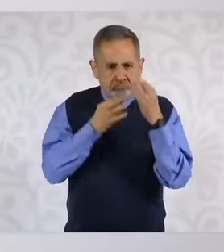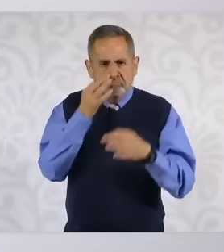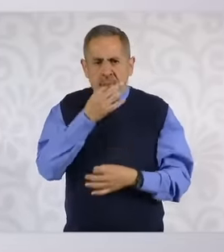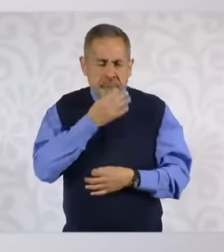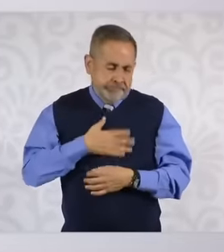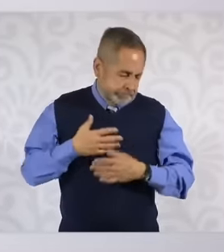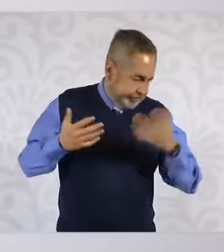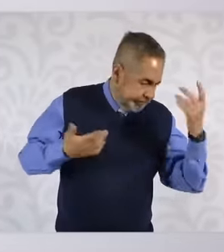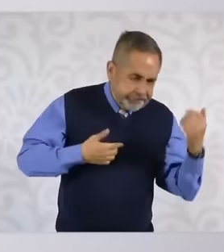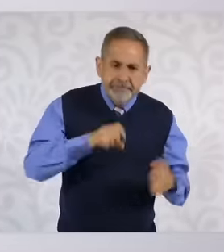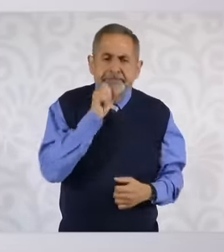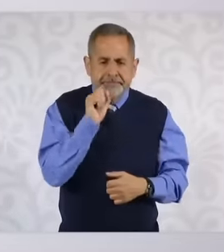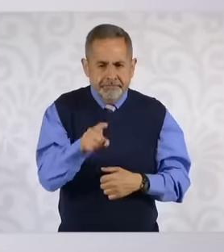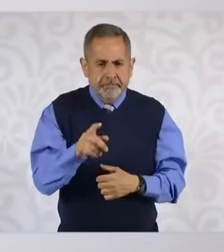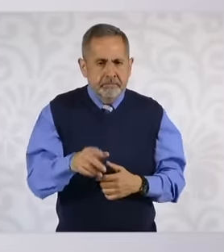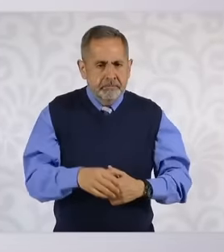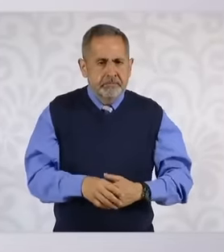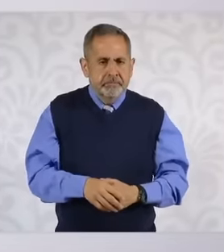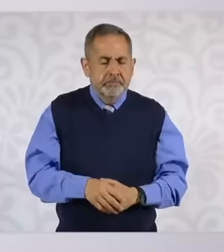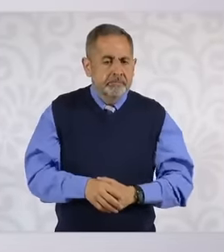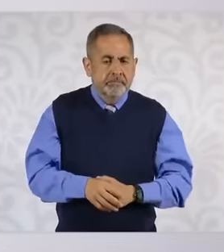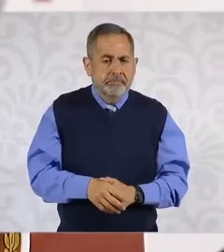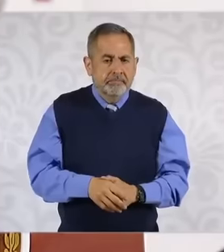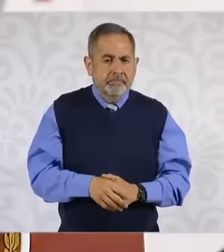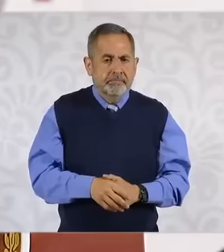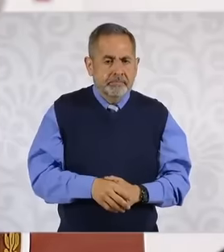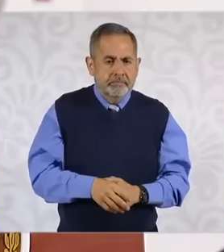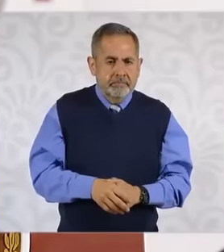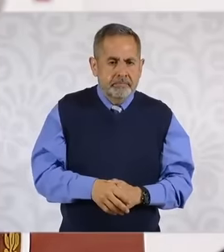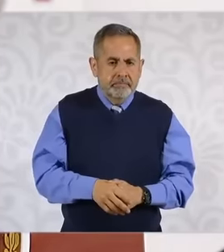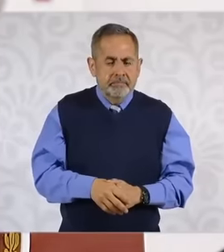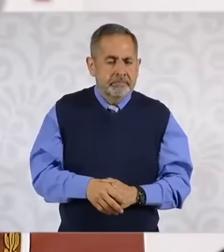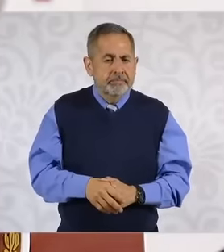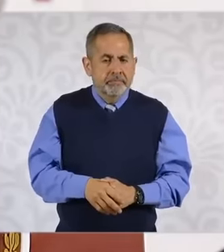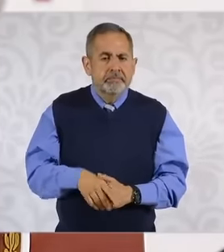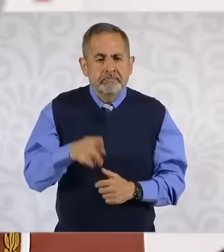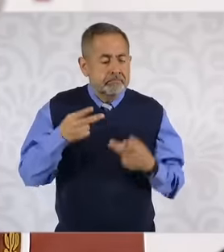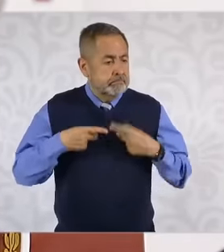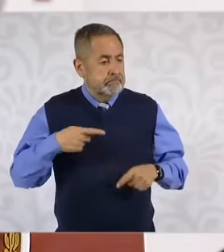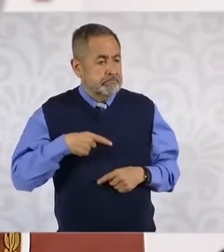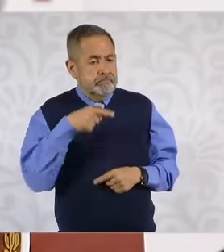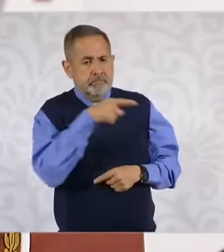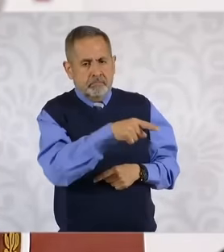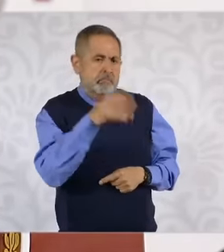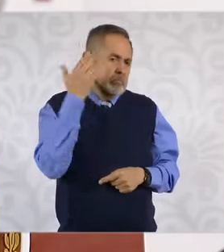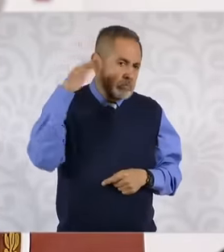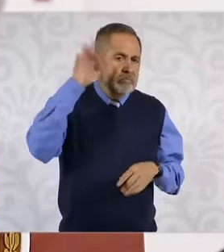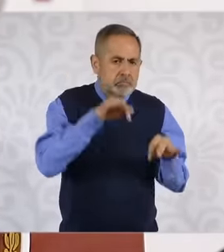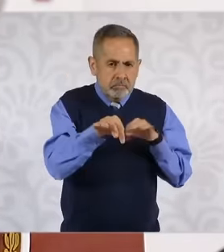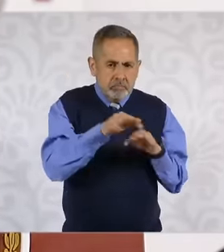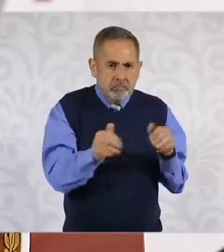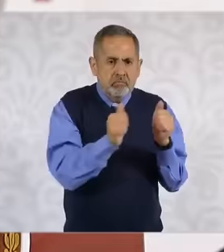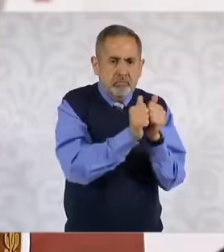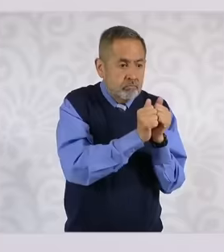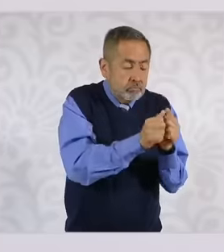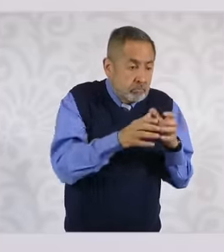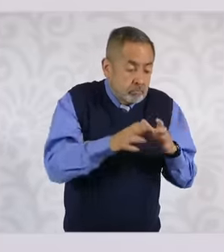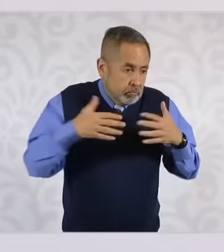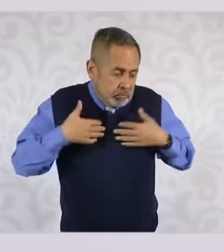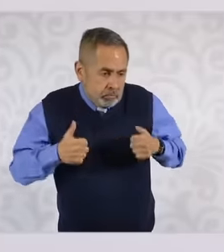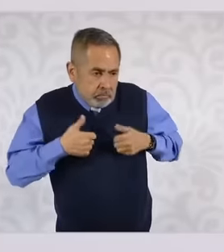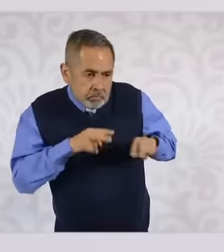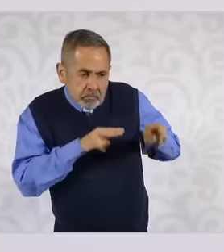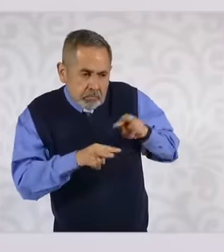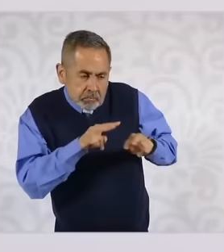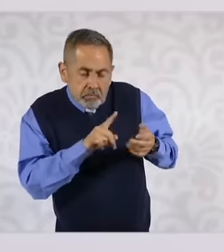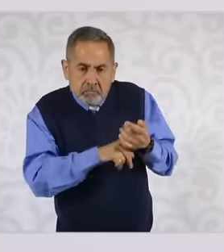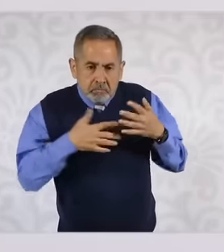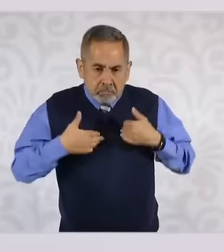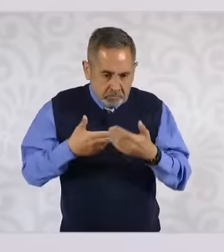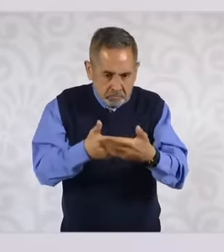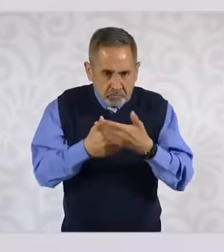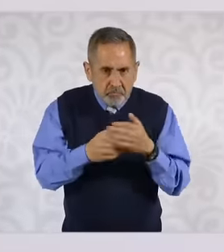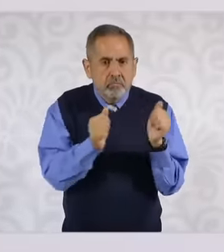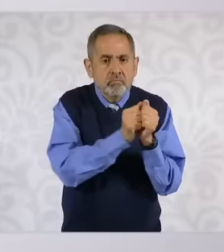he is also a person who collaborated with, from what I understand from the notes, eh, with García Luna